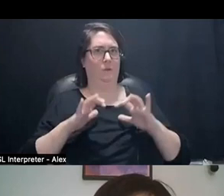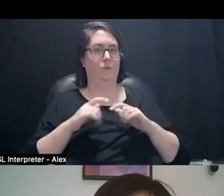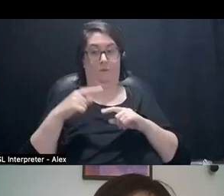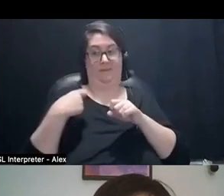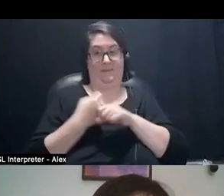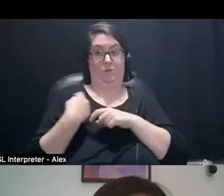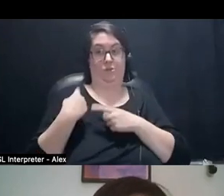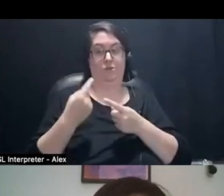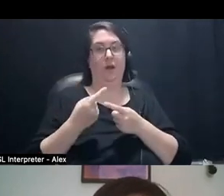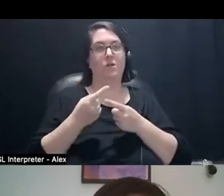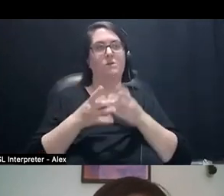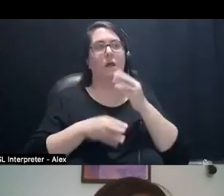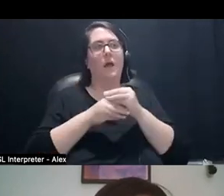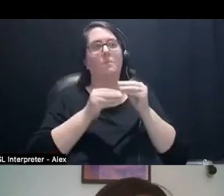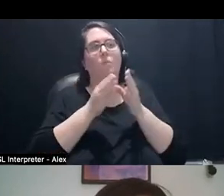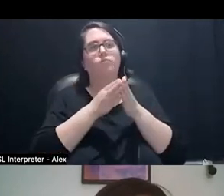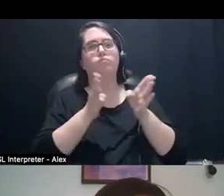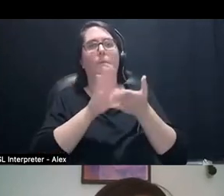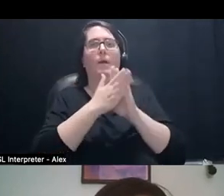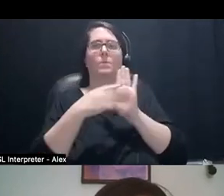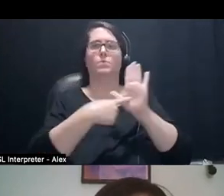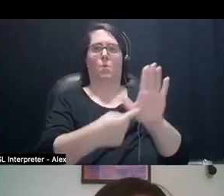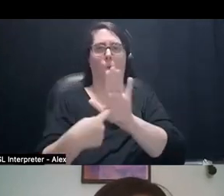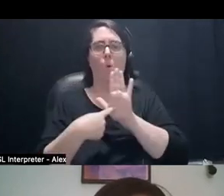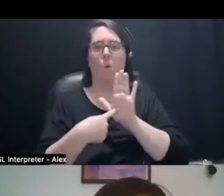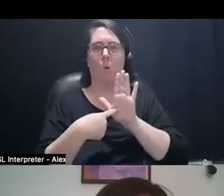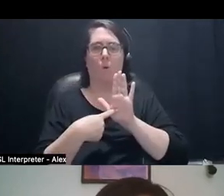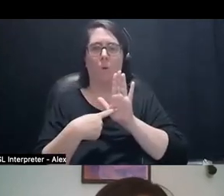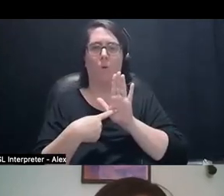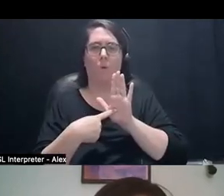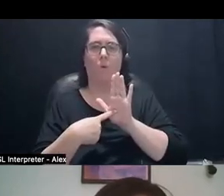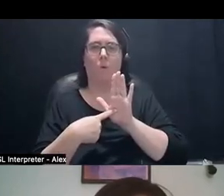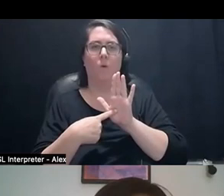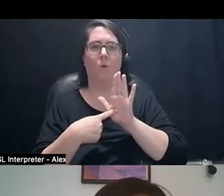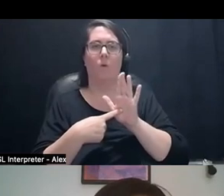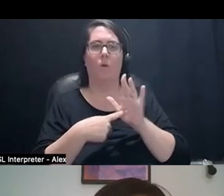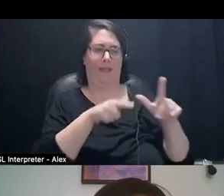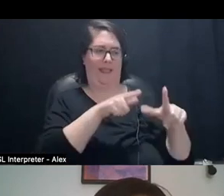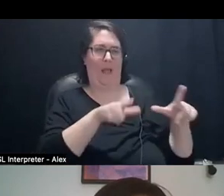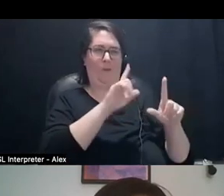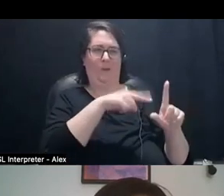and expand that feeling into a show kind of beyond language, but that exact feeling in space